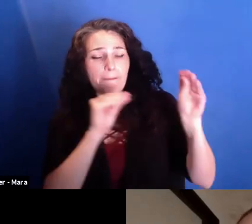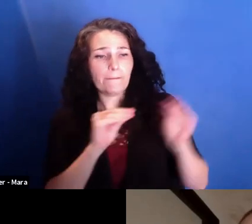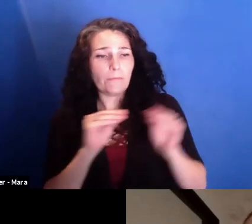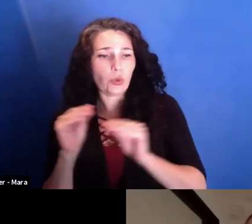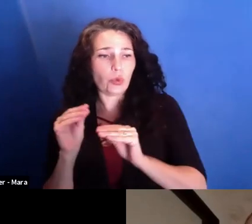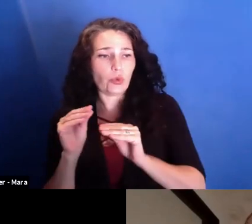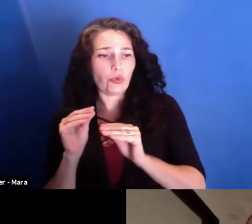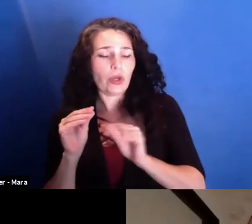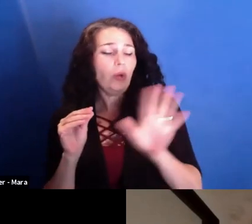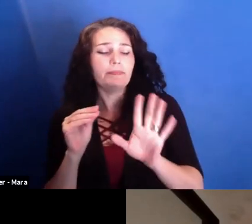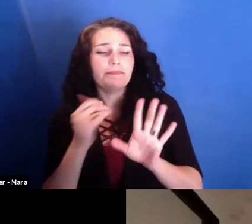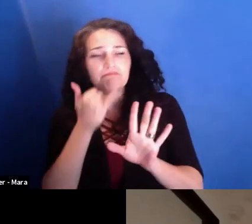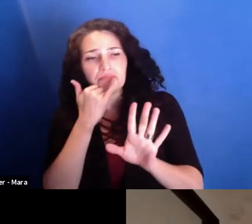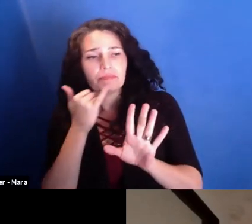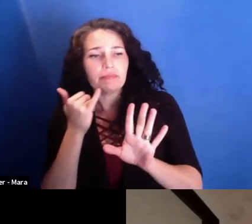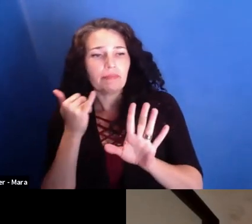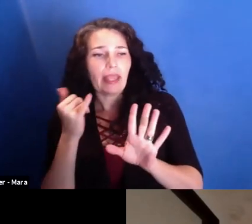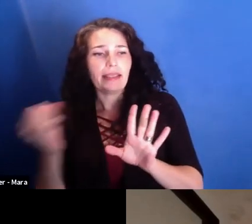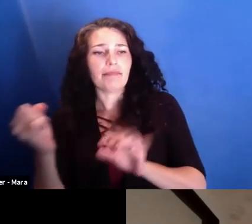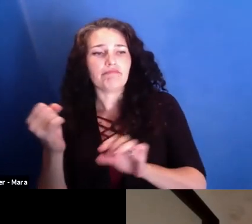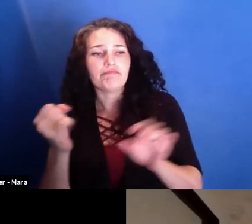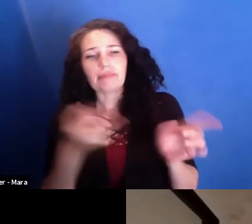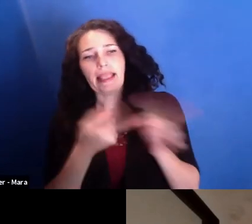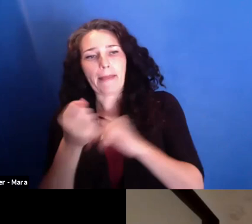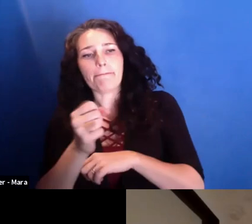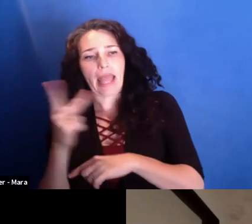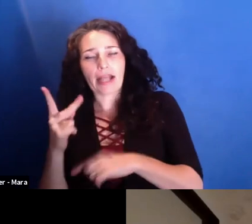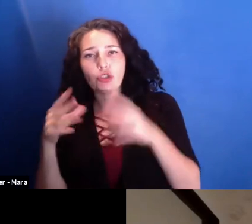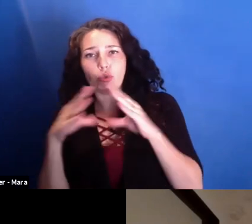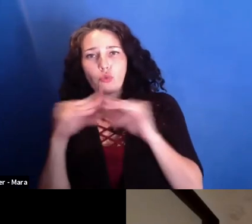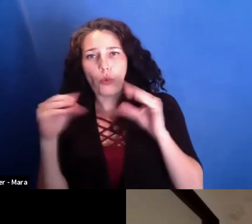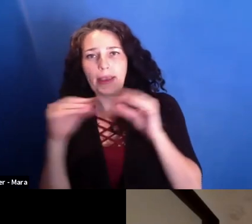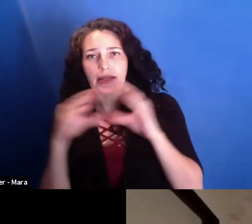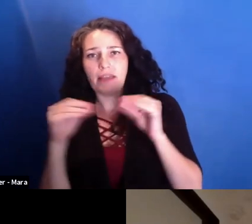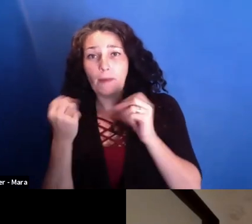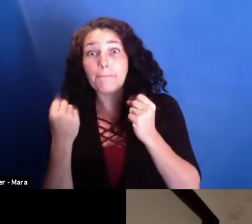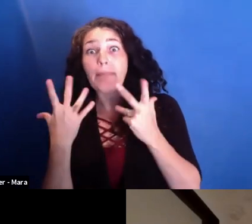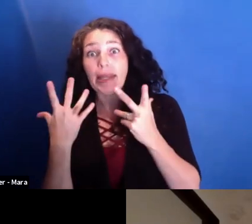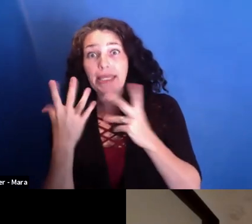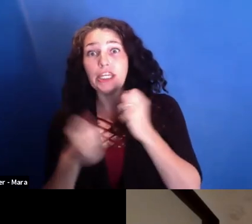but I came back to Romania after many, many years, because I lived in Germany but was born in Romania.